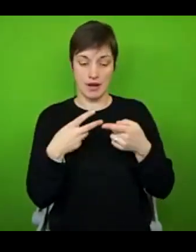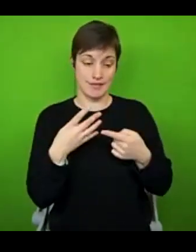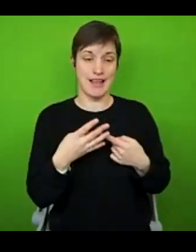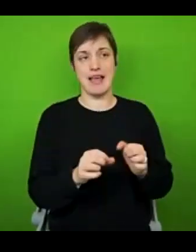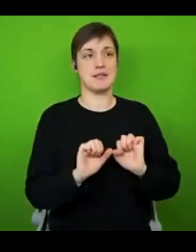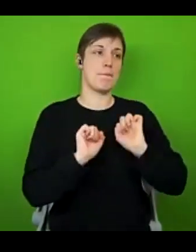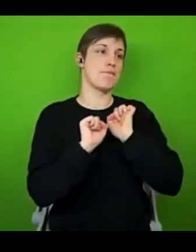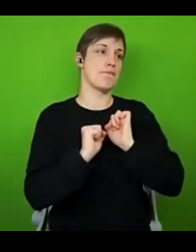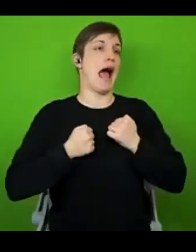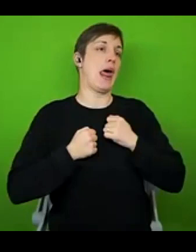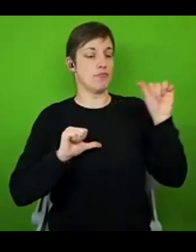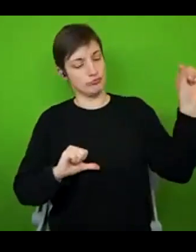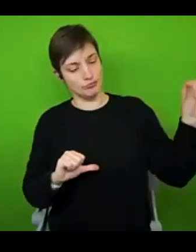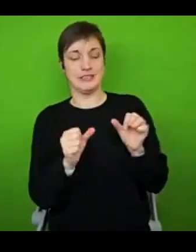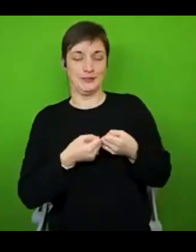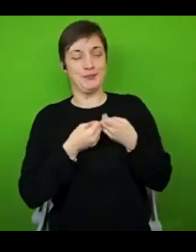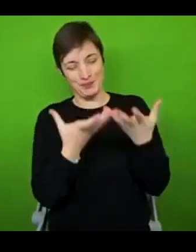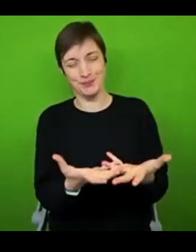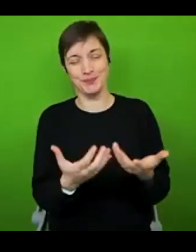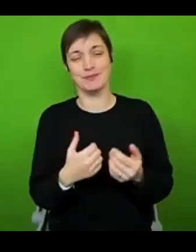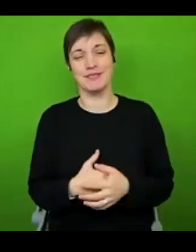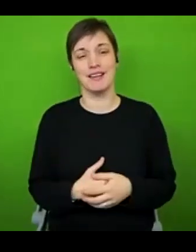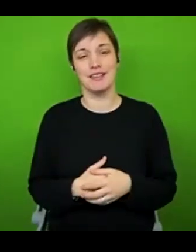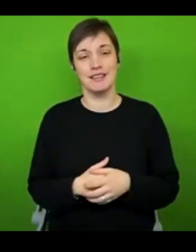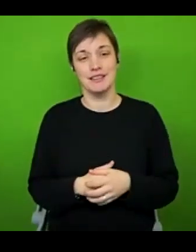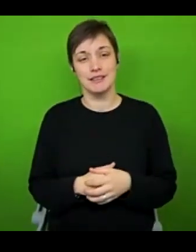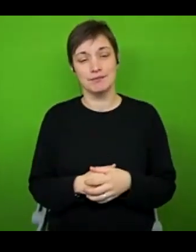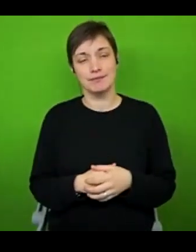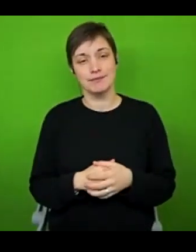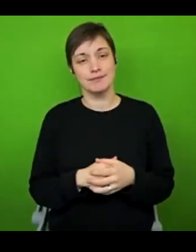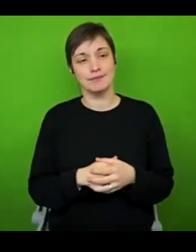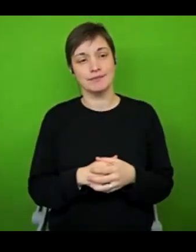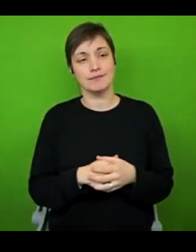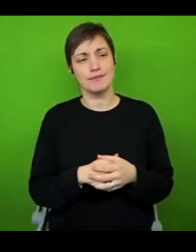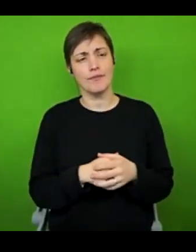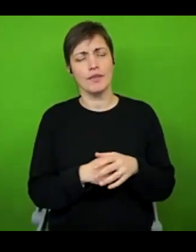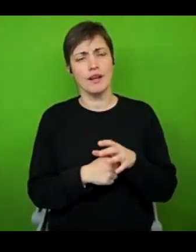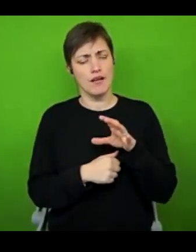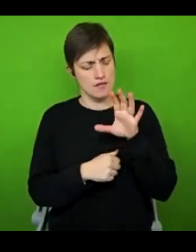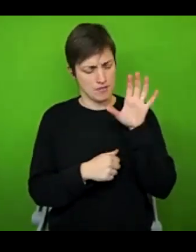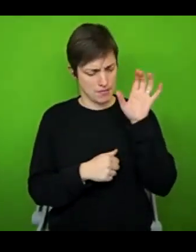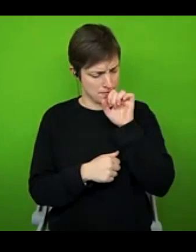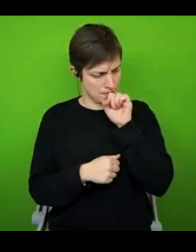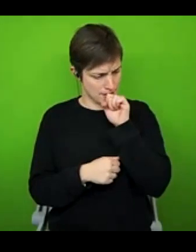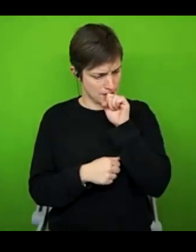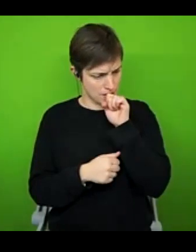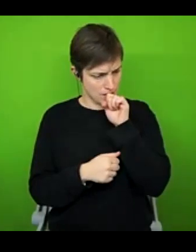answer. There's actually, if I remember rightly, there's a really great organisation called The LUNA Project. And